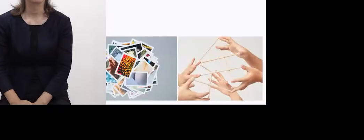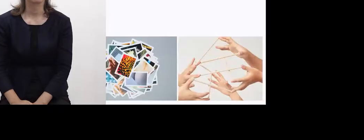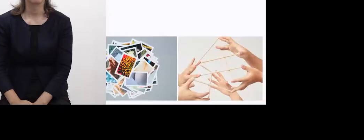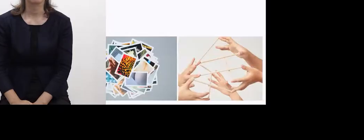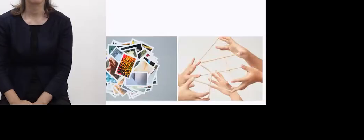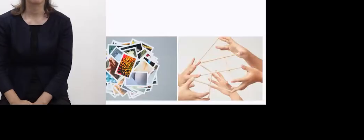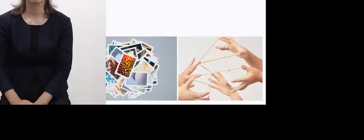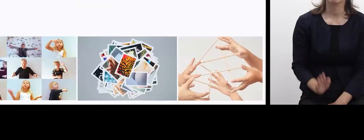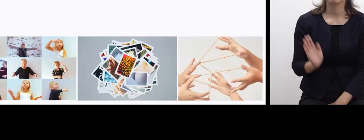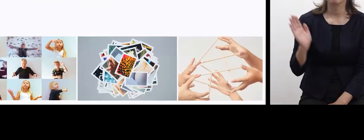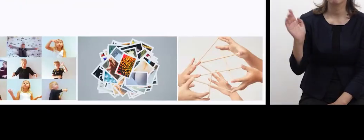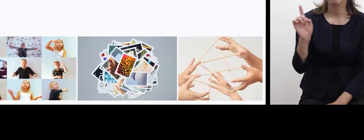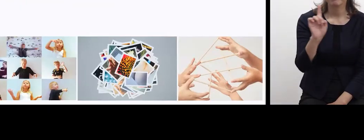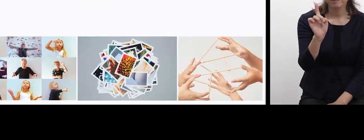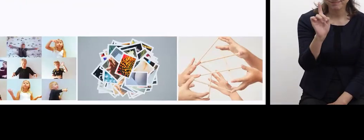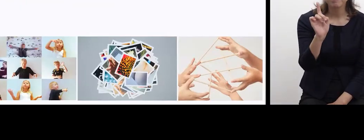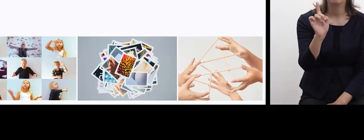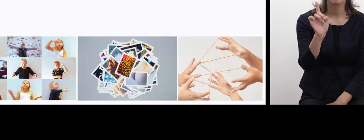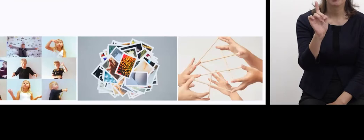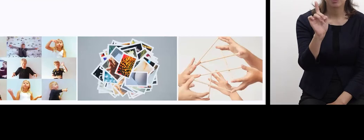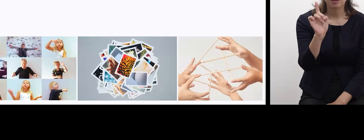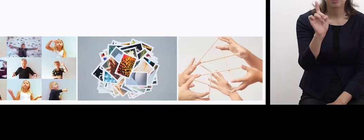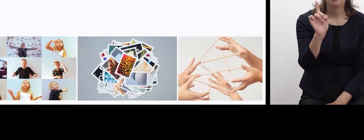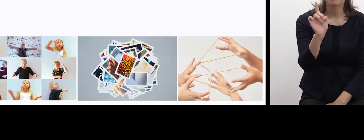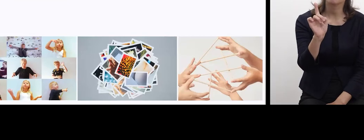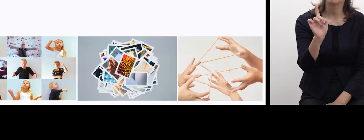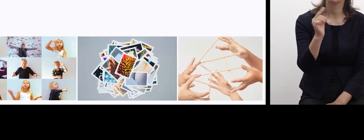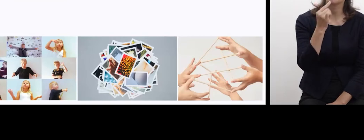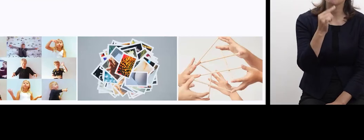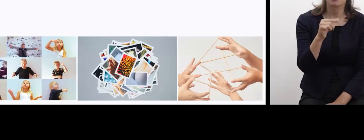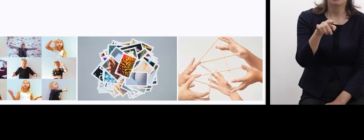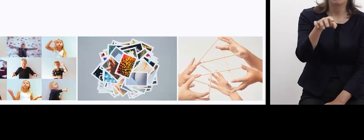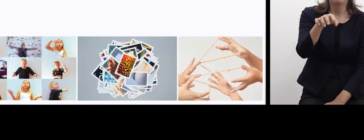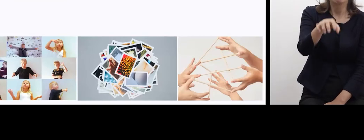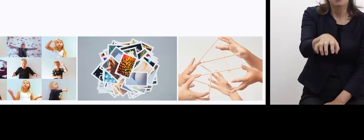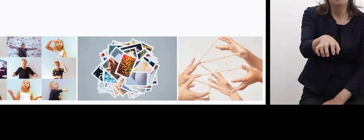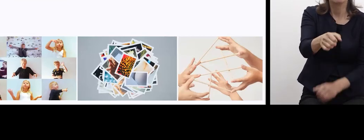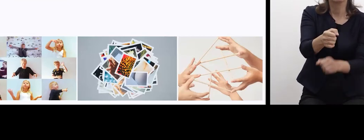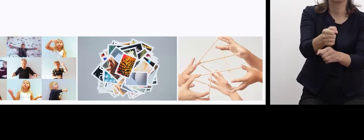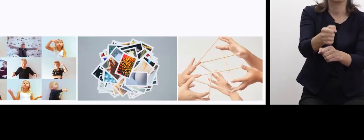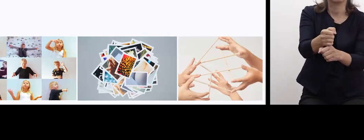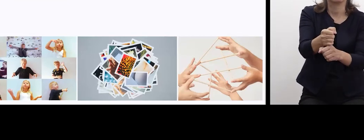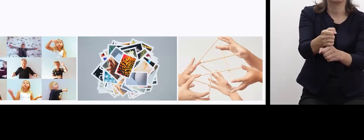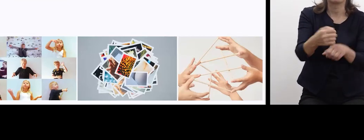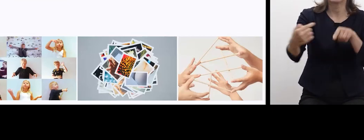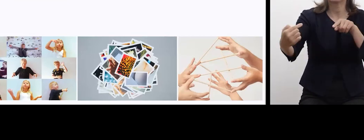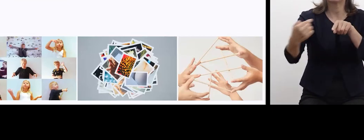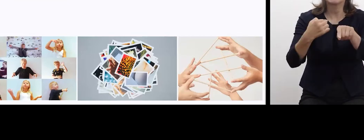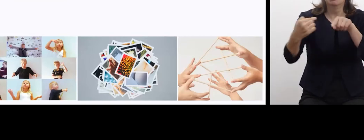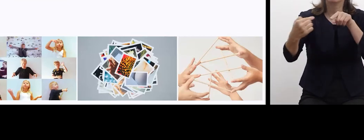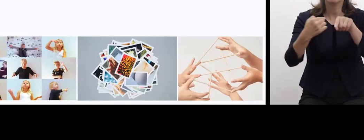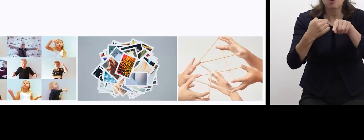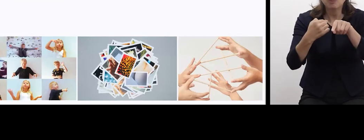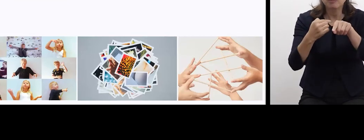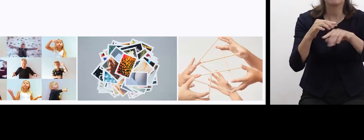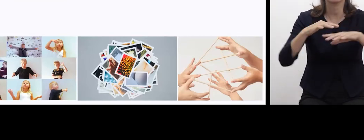I mostly make a place. At university, I was studying interaction design